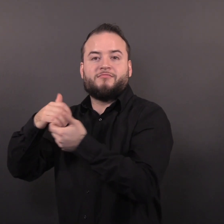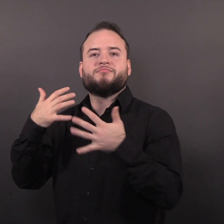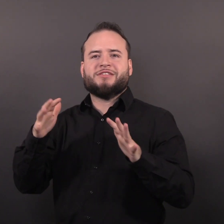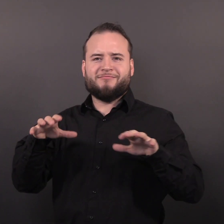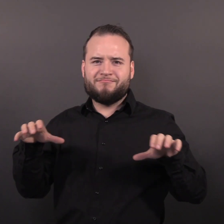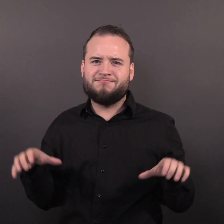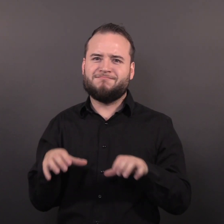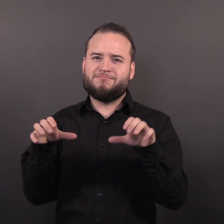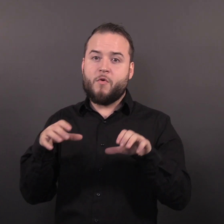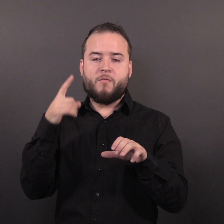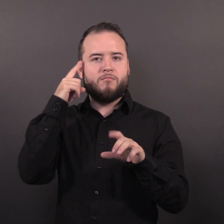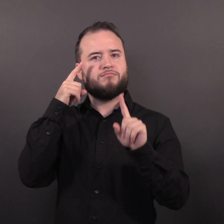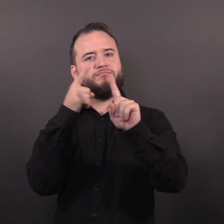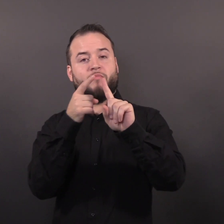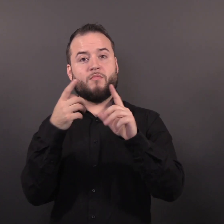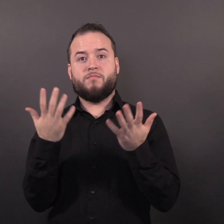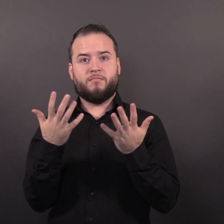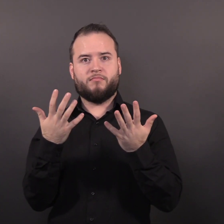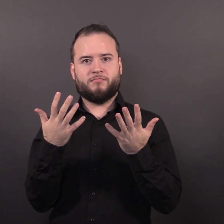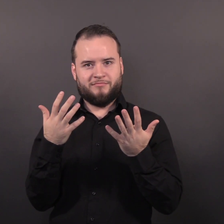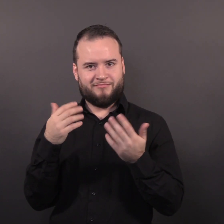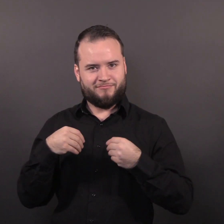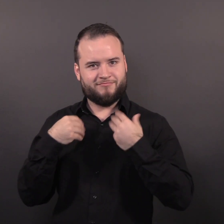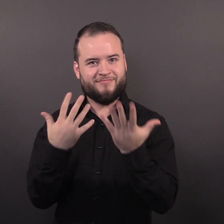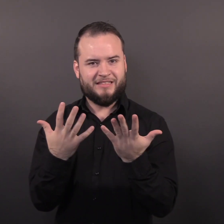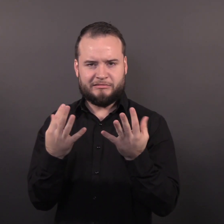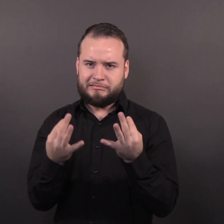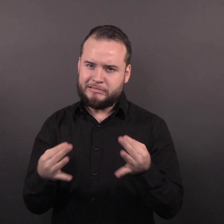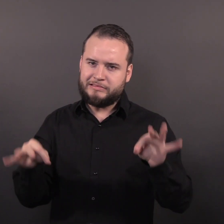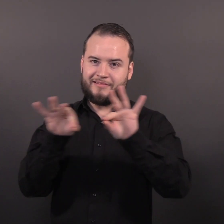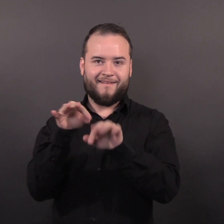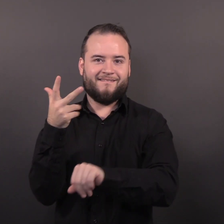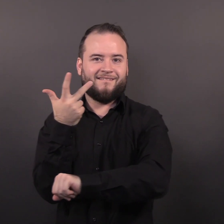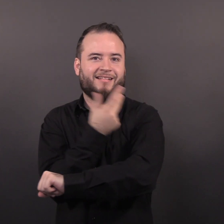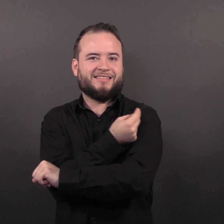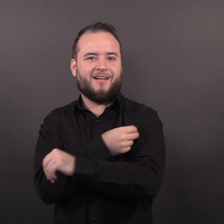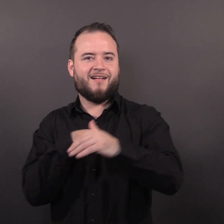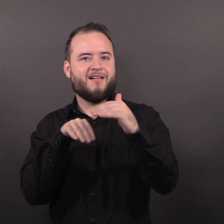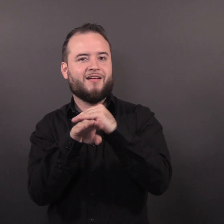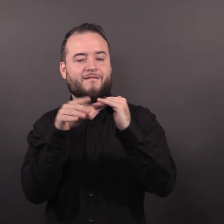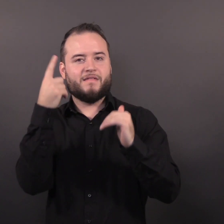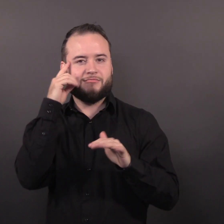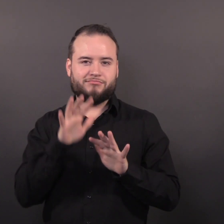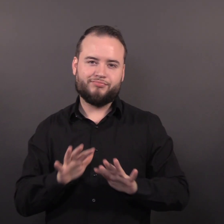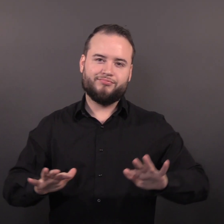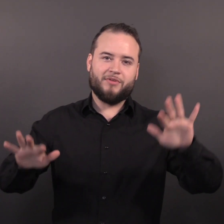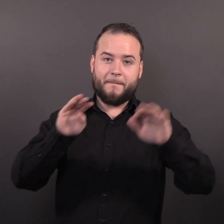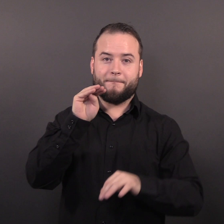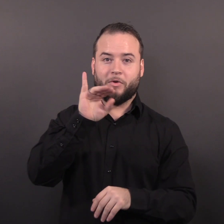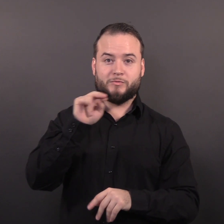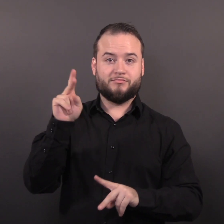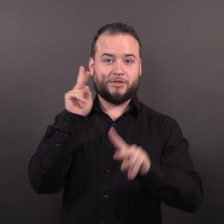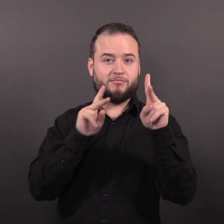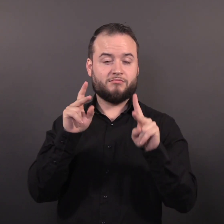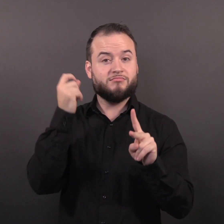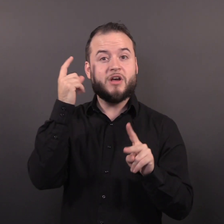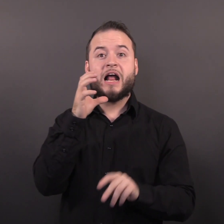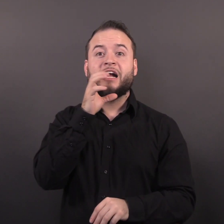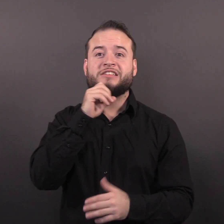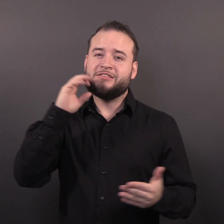provided vital vaccination access to Minnesotans of all ages over the last couple of years.